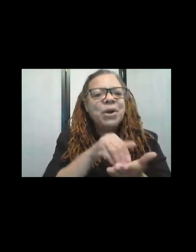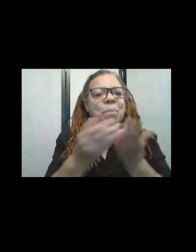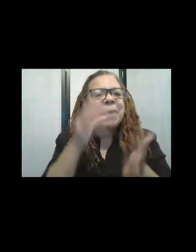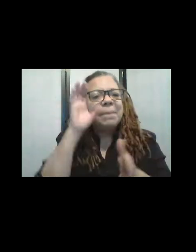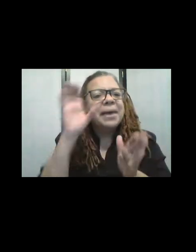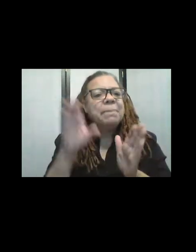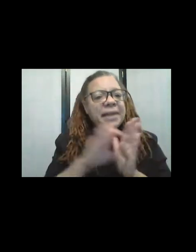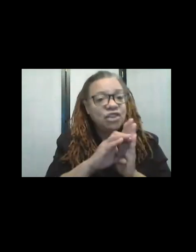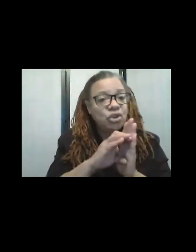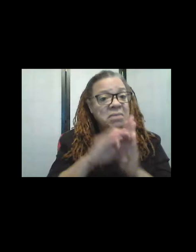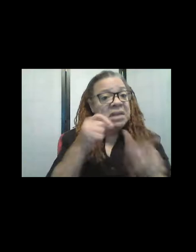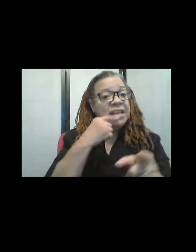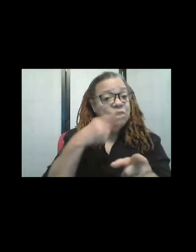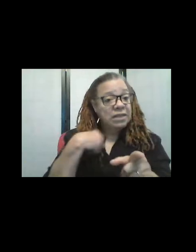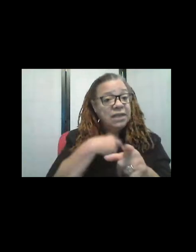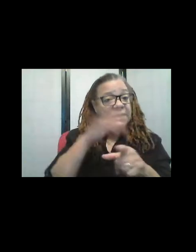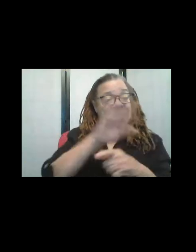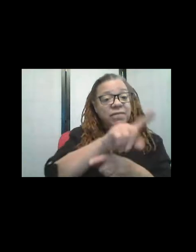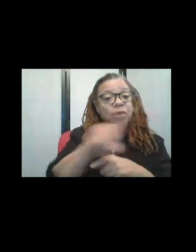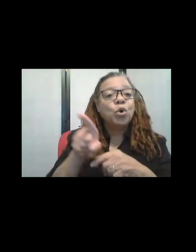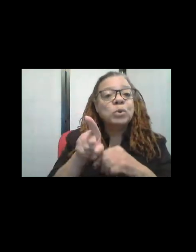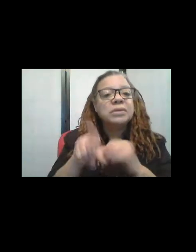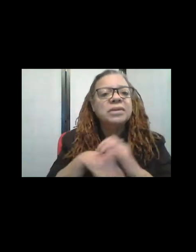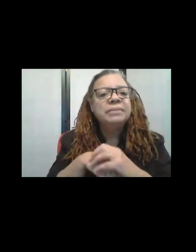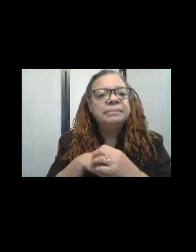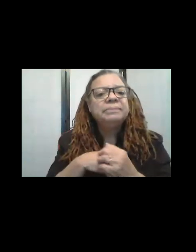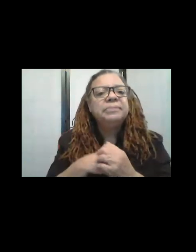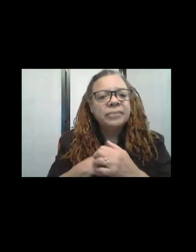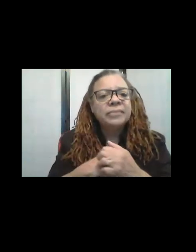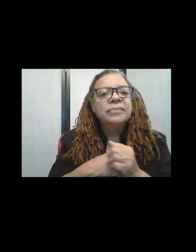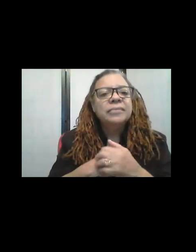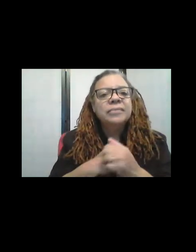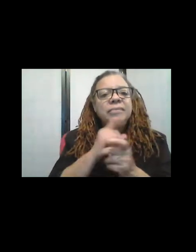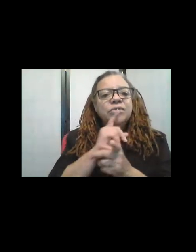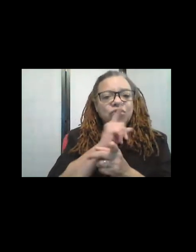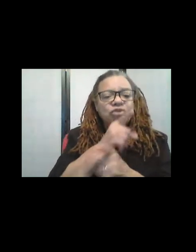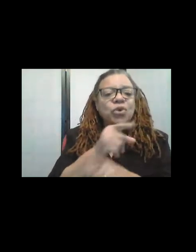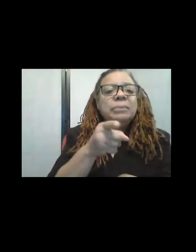a little bit about those, please? Certainly. The, um, the one on...